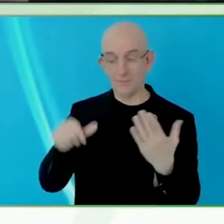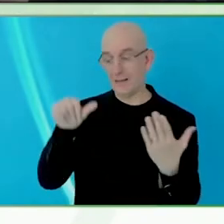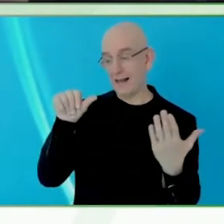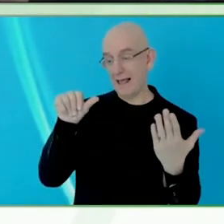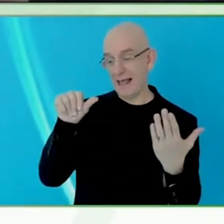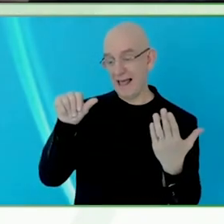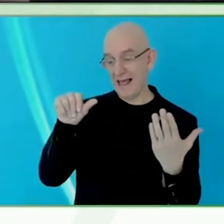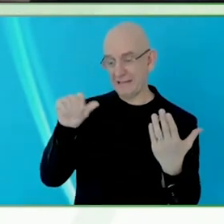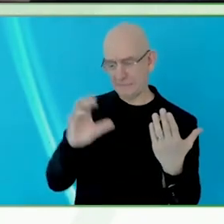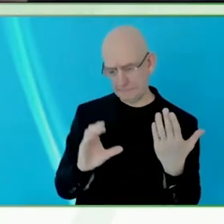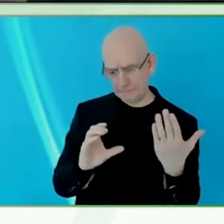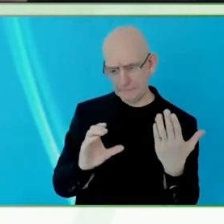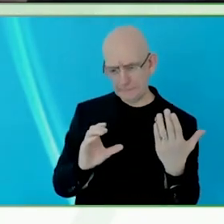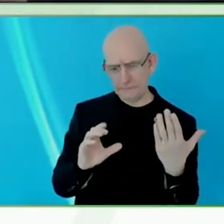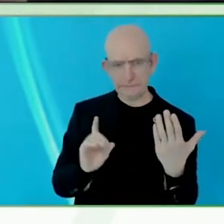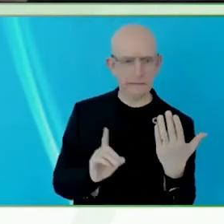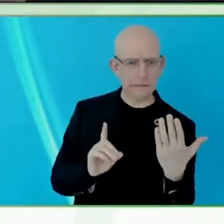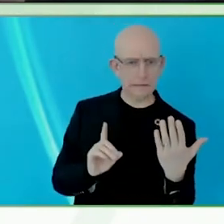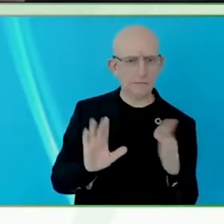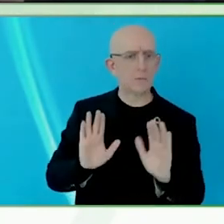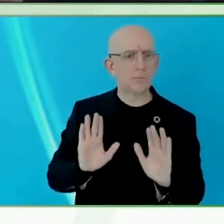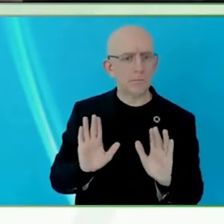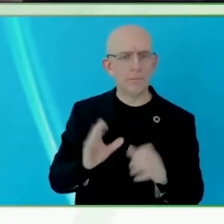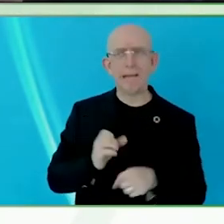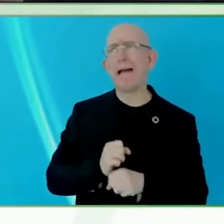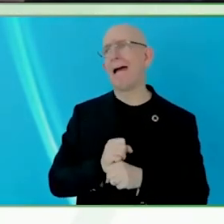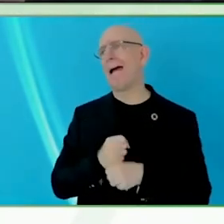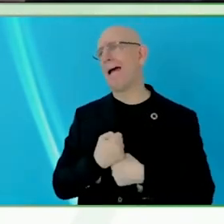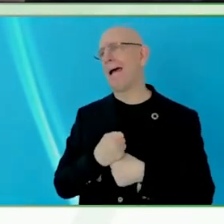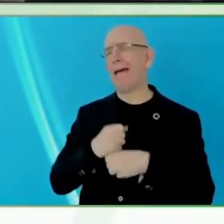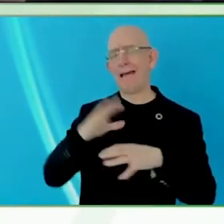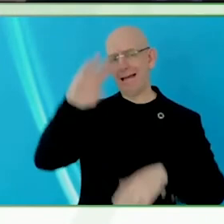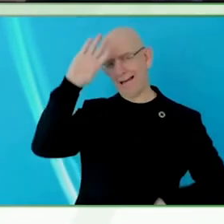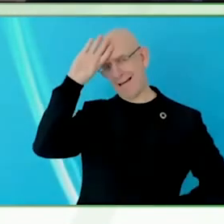Right now, it is a very good time to come closer to the field,